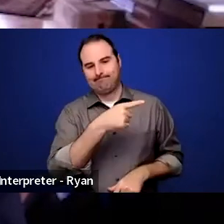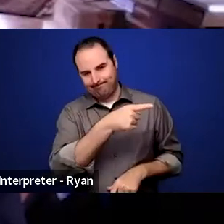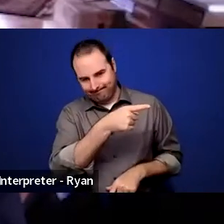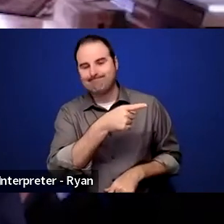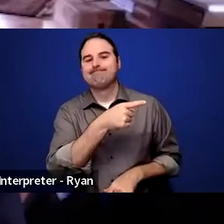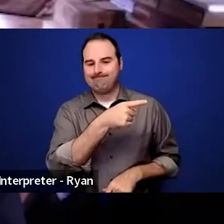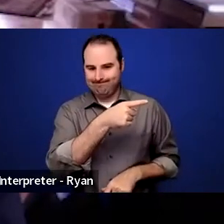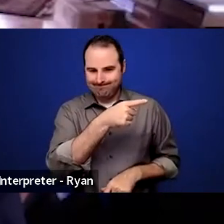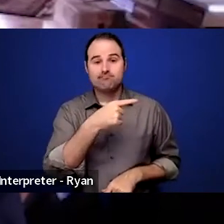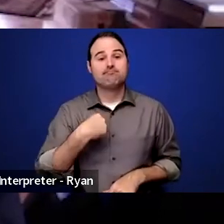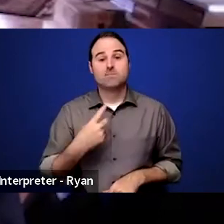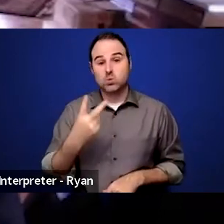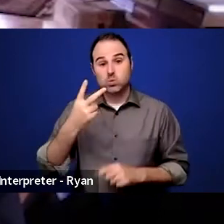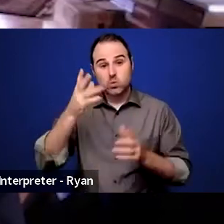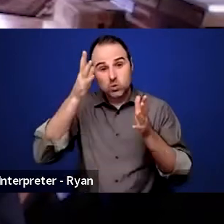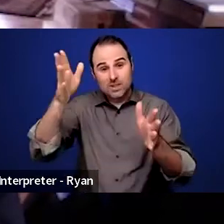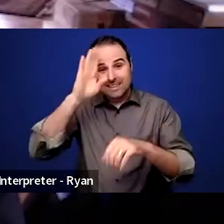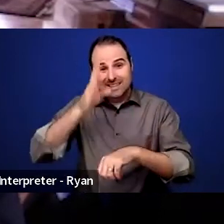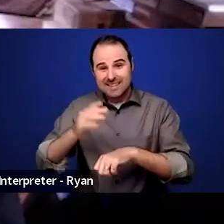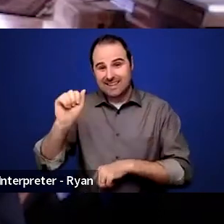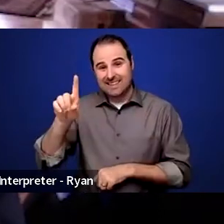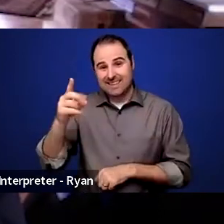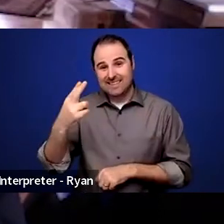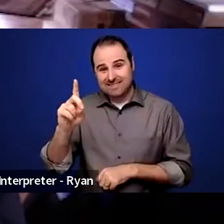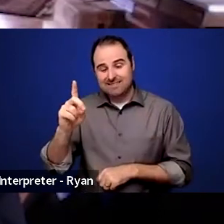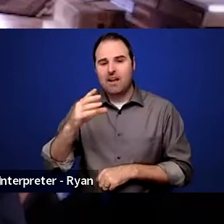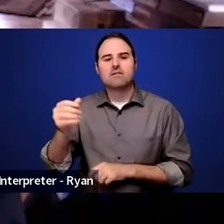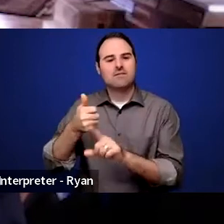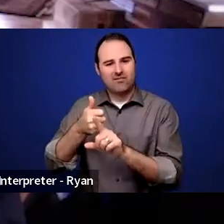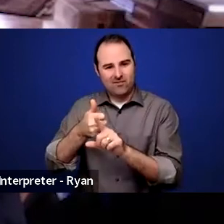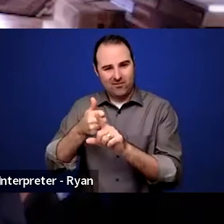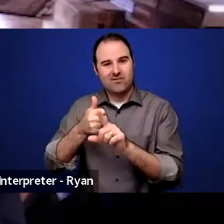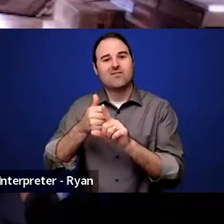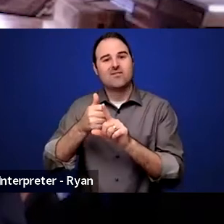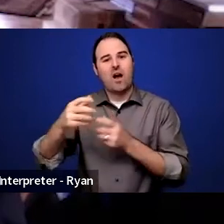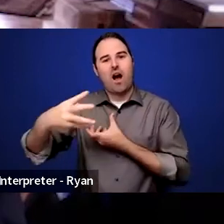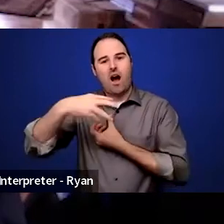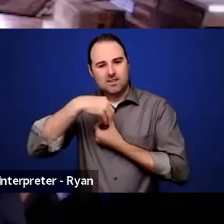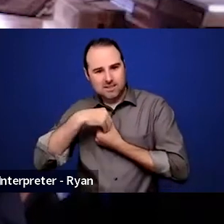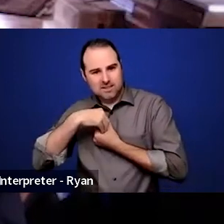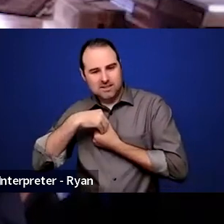with ADHD and both on the autism spectrum, and so many of the things you said today really touched me,